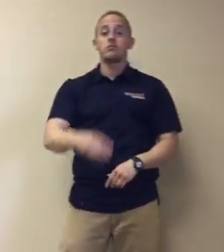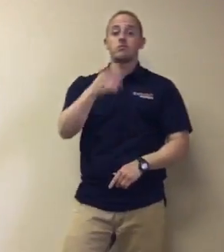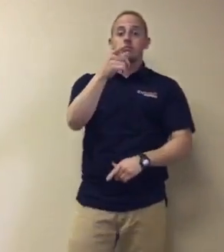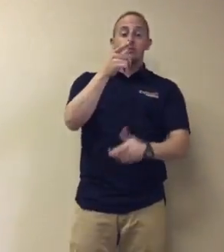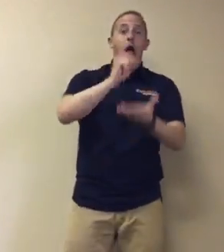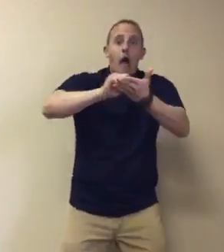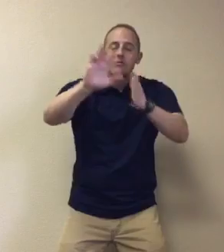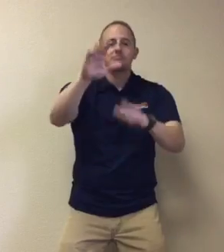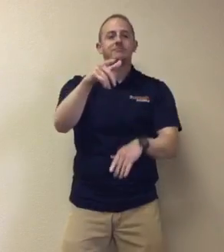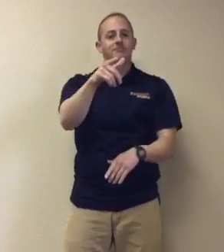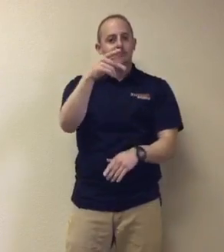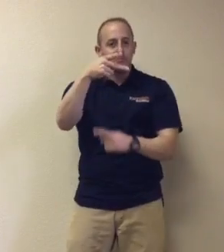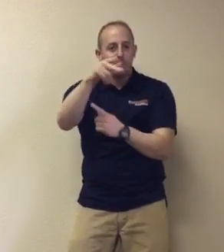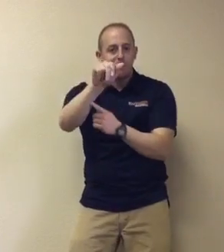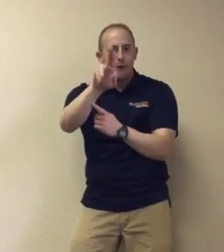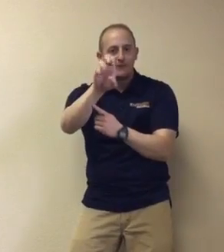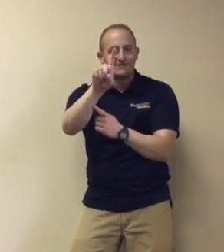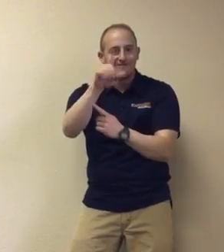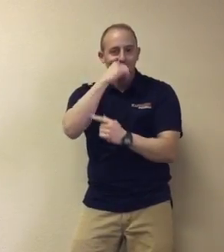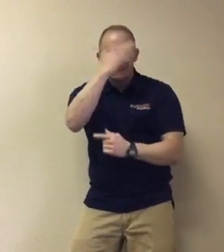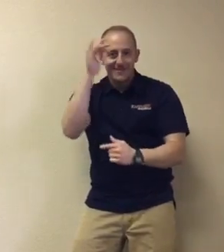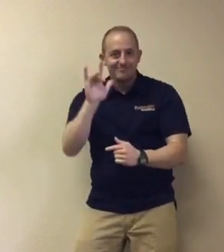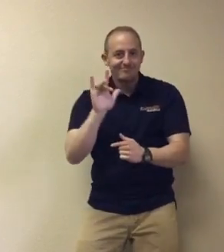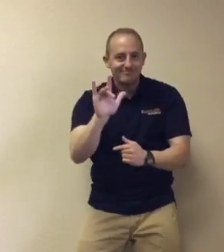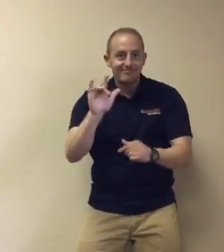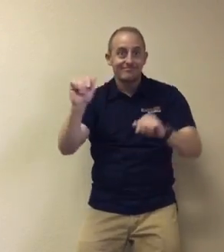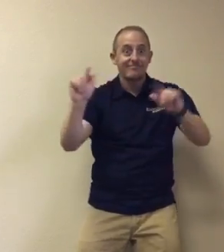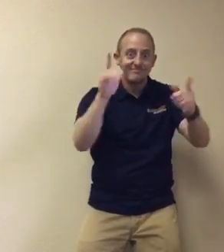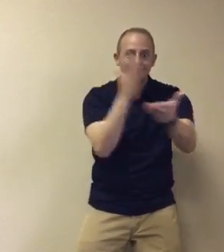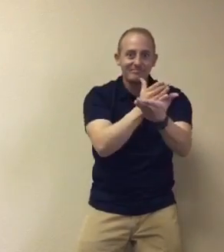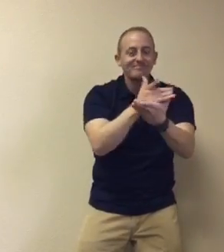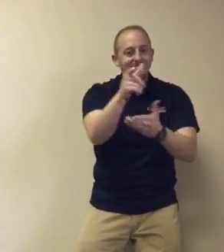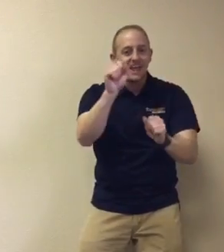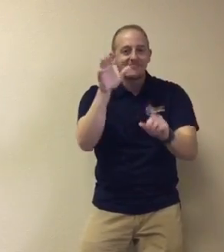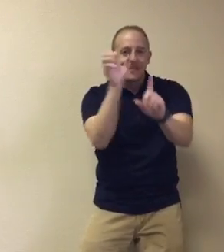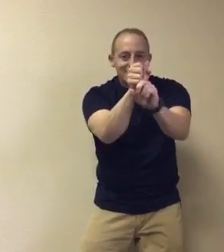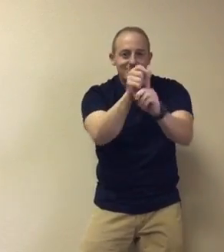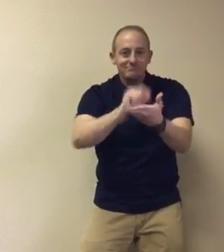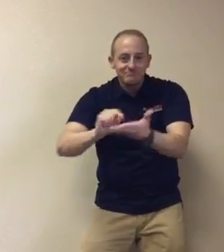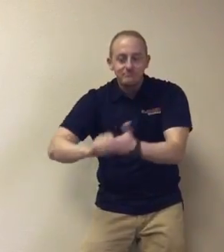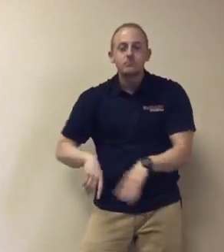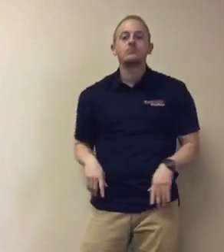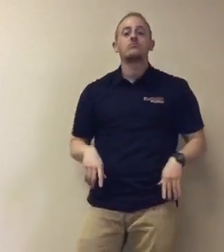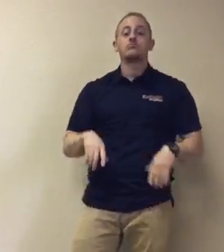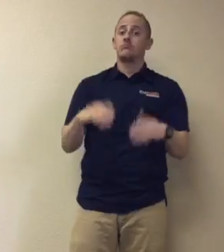If you weren't able to write that down, make sure to pause the video and make note of that.